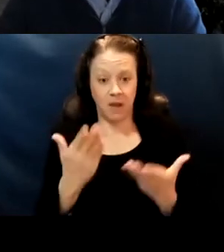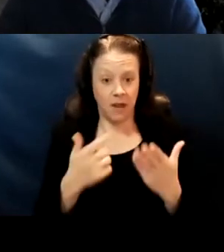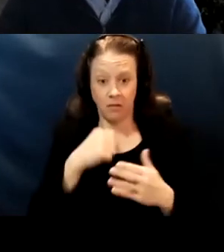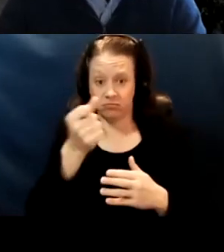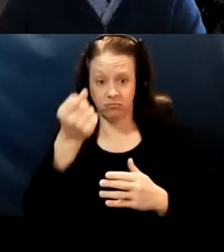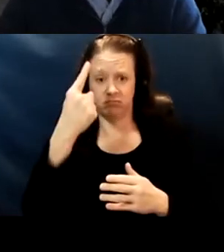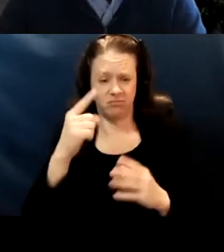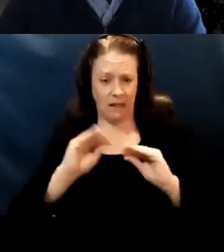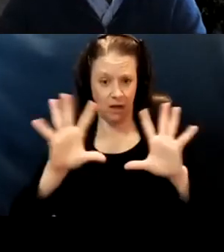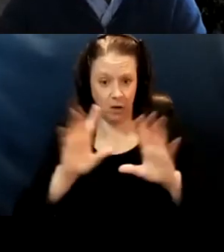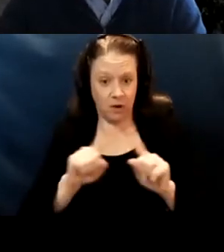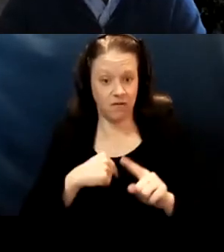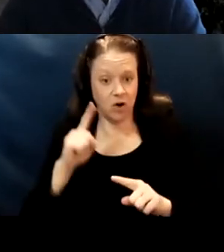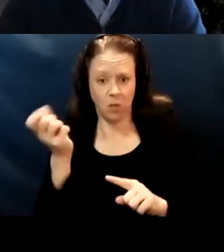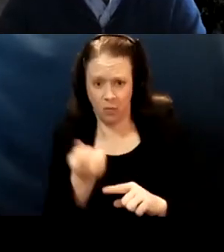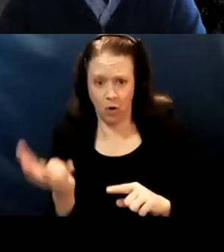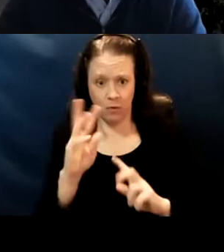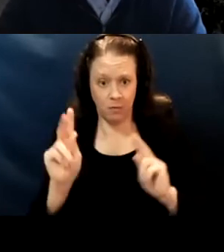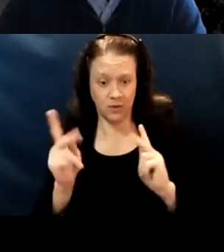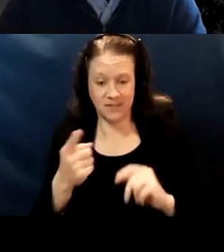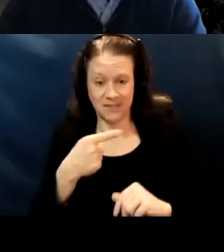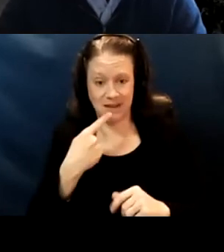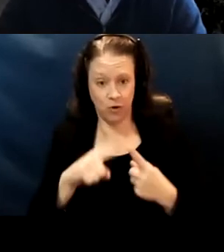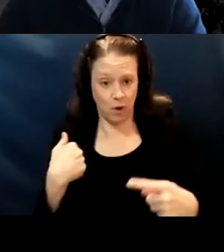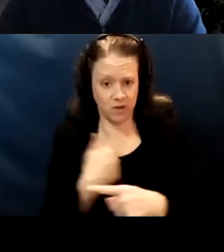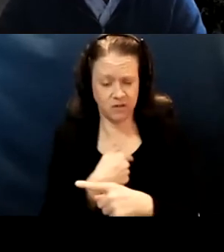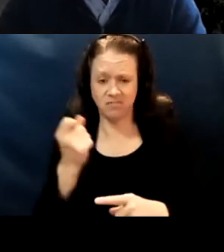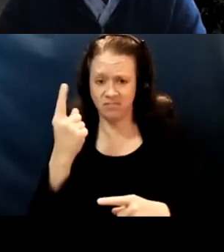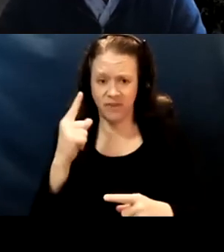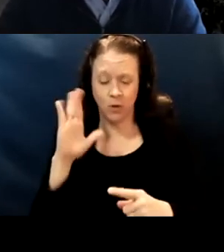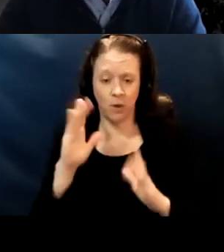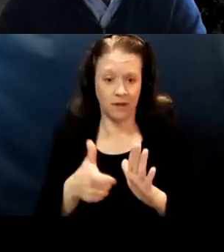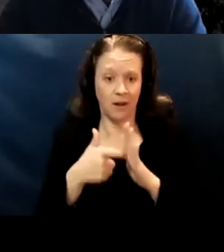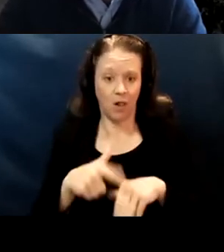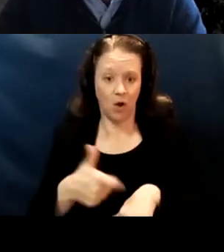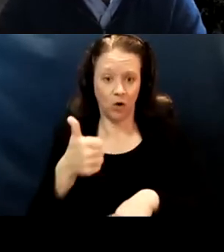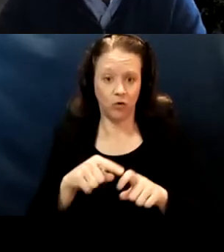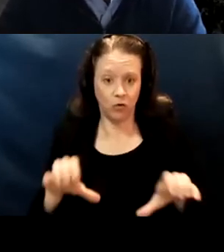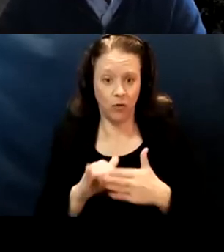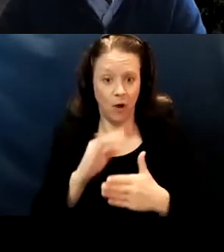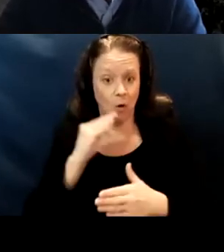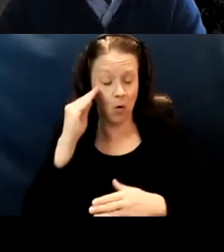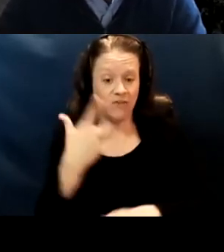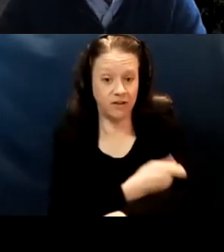but I've heard multiple people say to us, it's gonna take longer to do the home vaccination because we can deploy